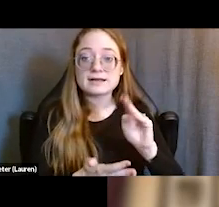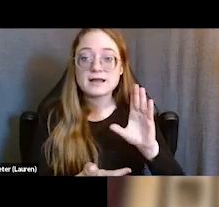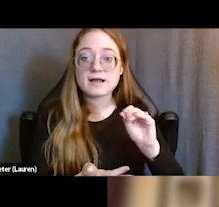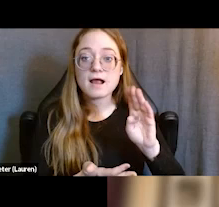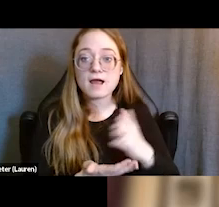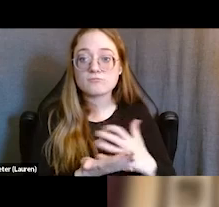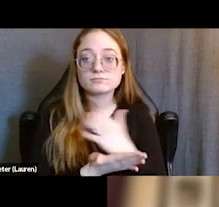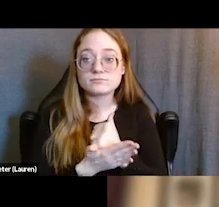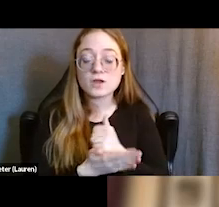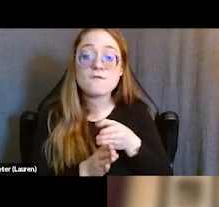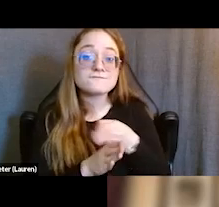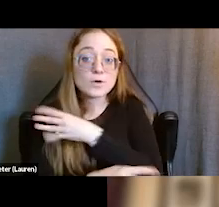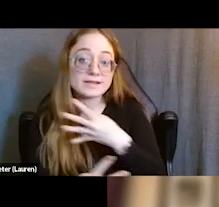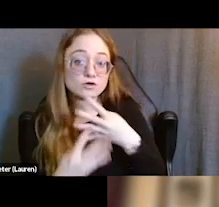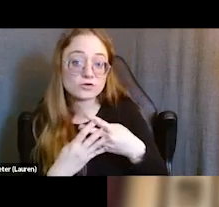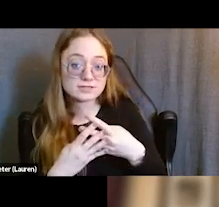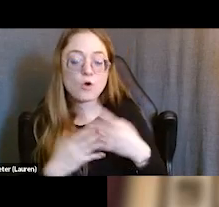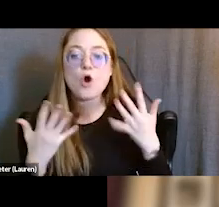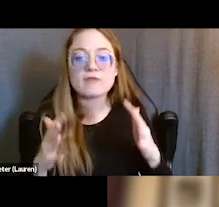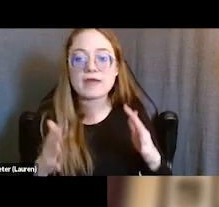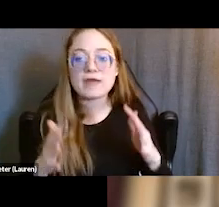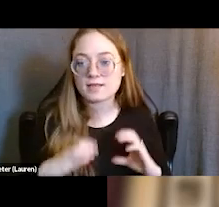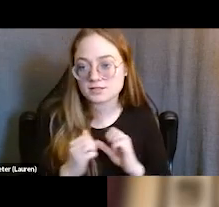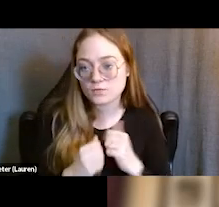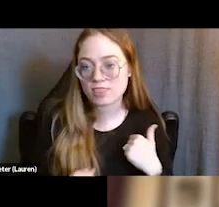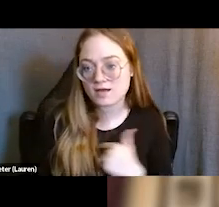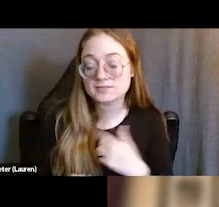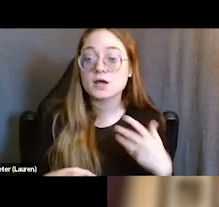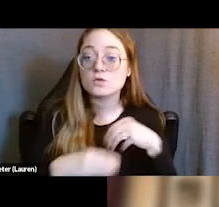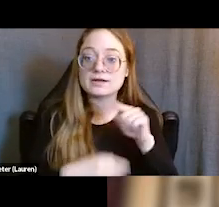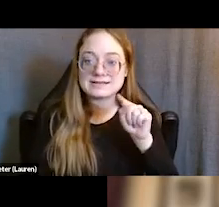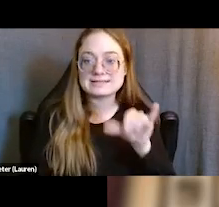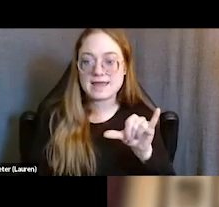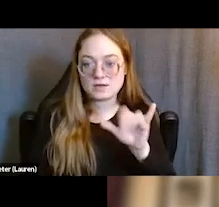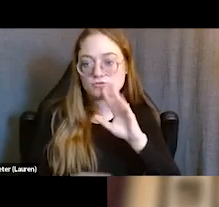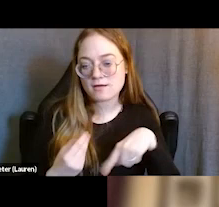who are already clients of our programs, including the TAY that we're talking to you here about today,